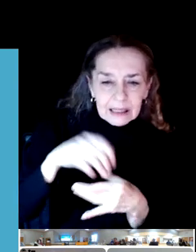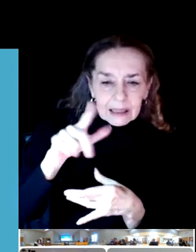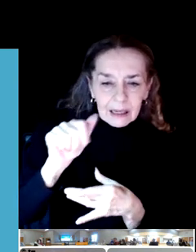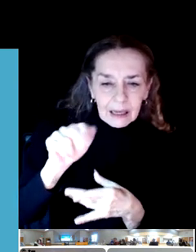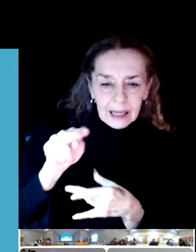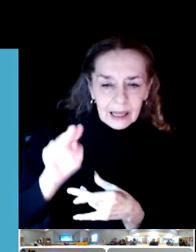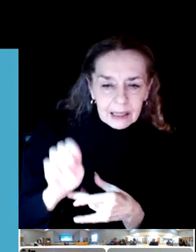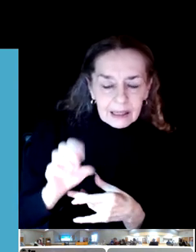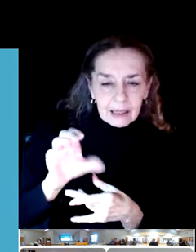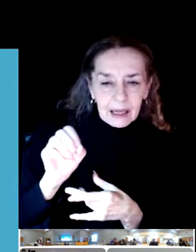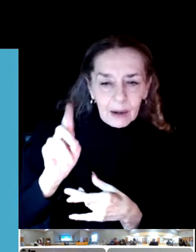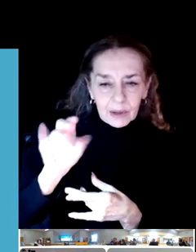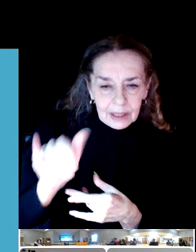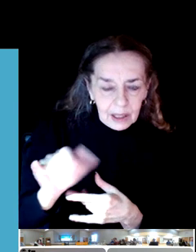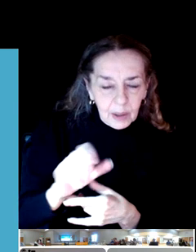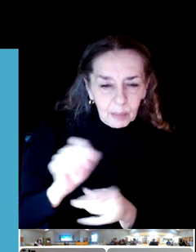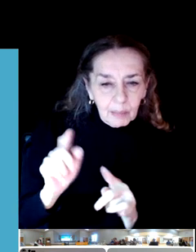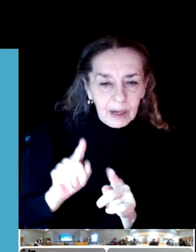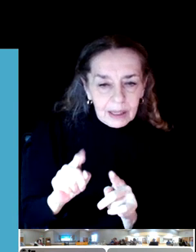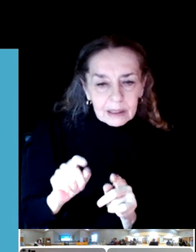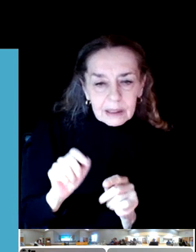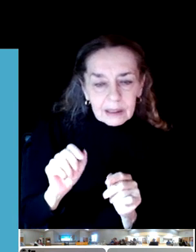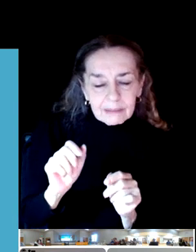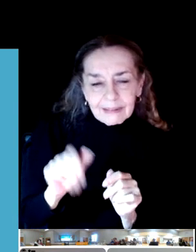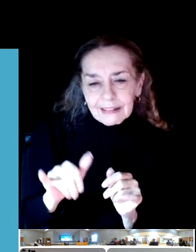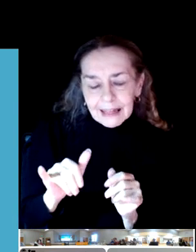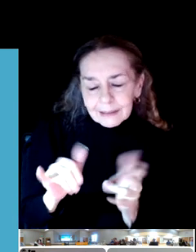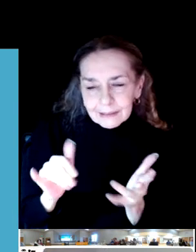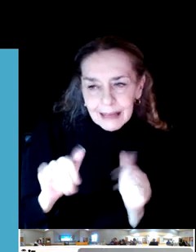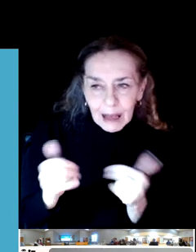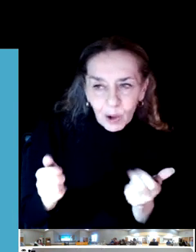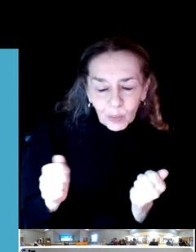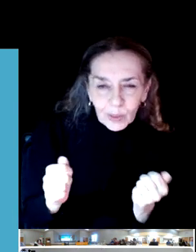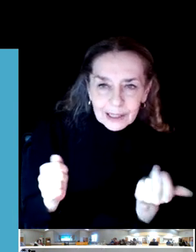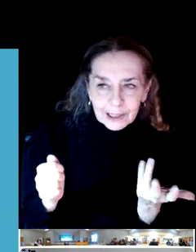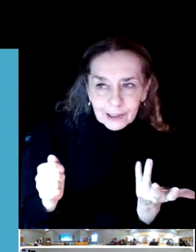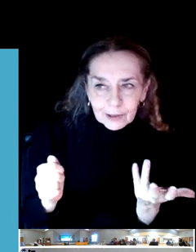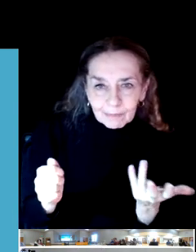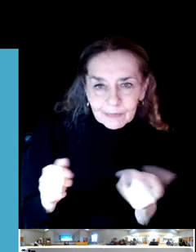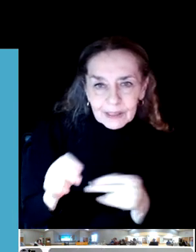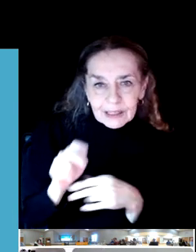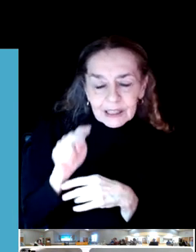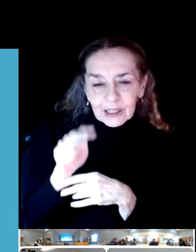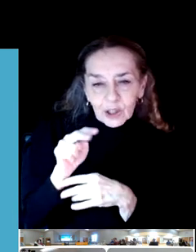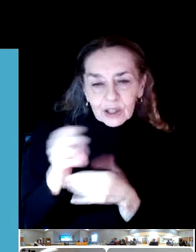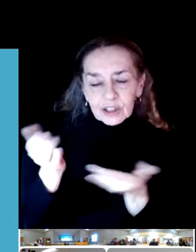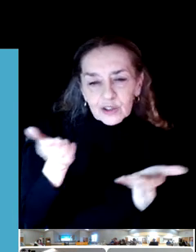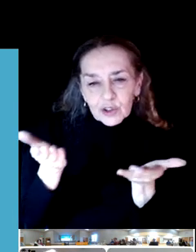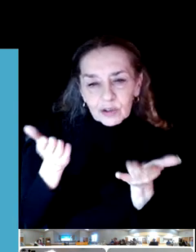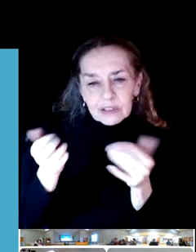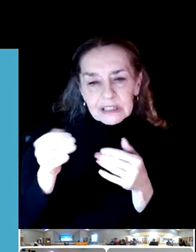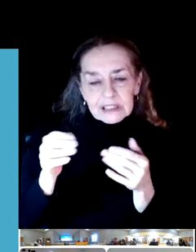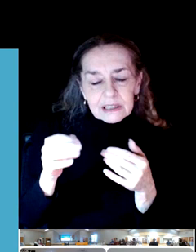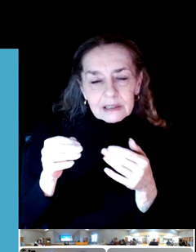But otherwise, yes, that's how we essentially base our service level and population growth